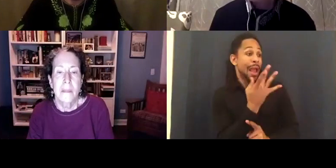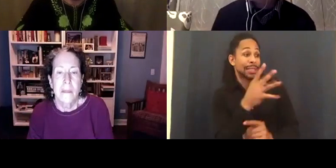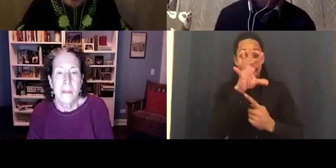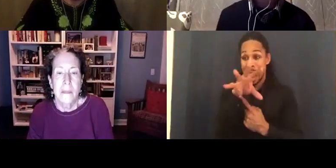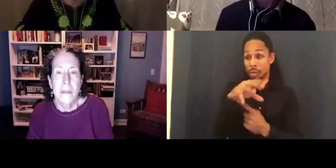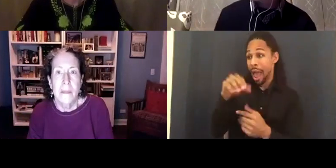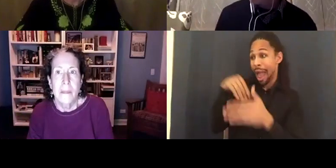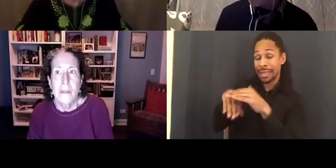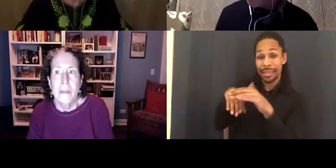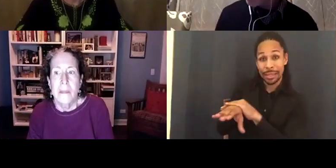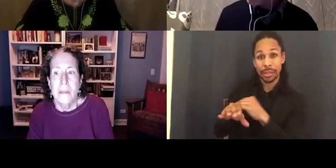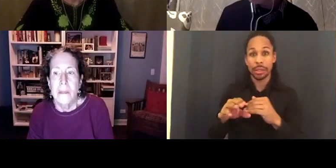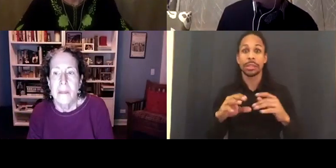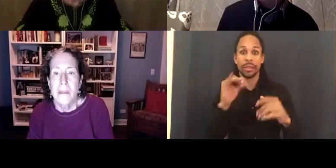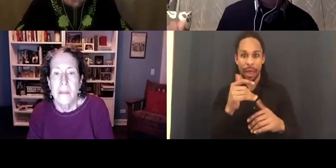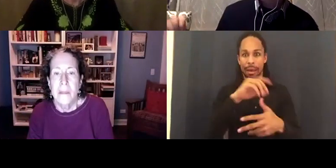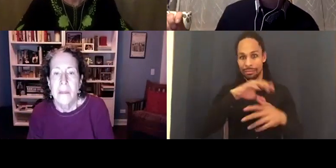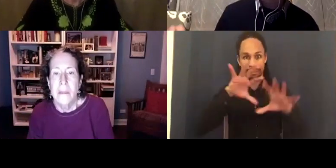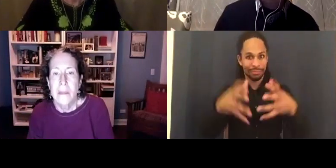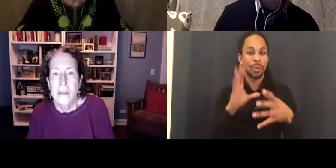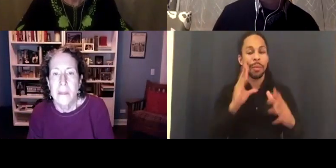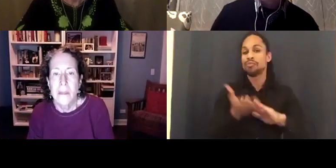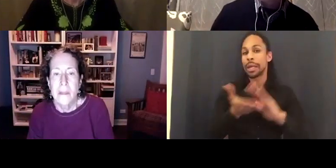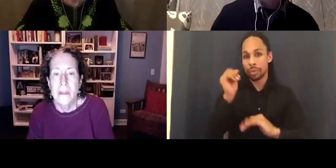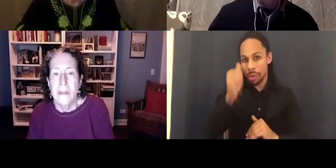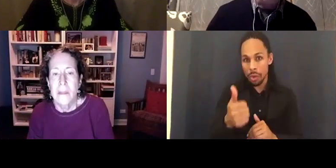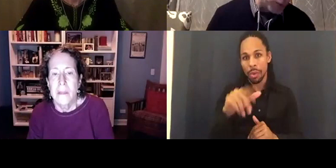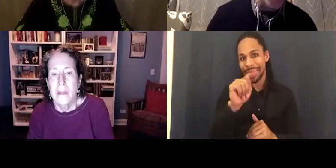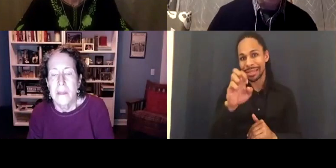Tari Squire is going to be running this program virtually.